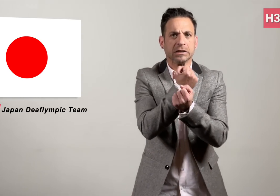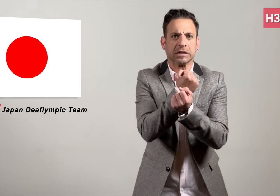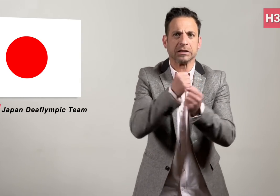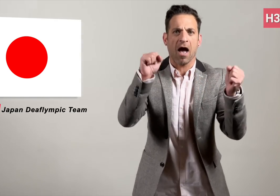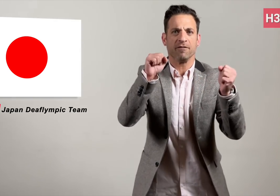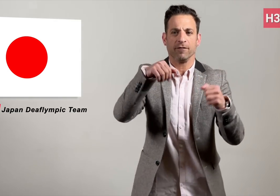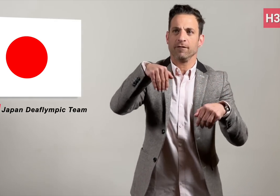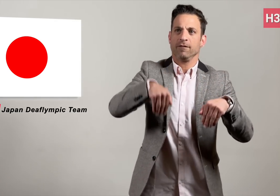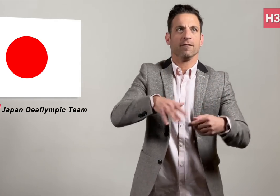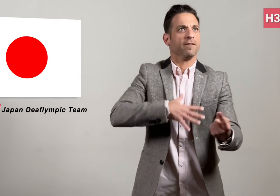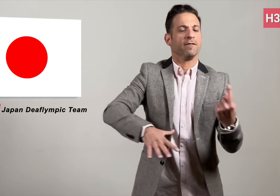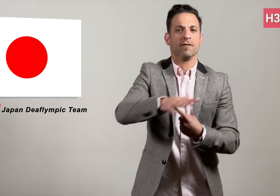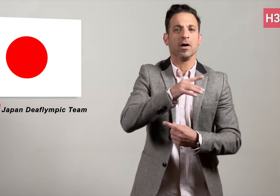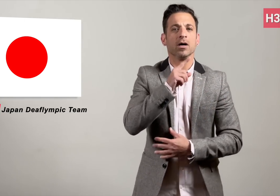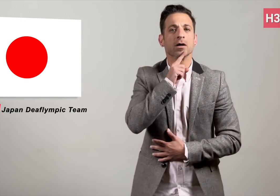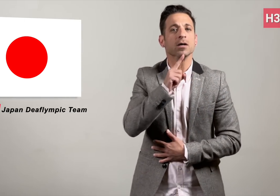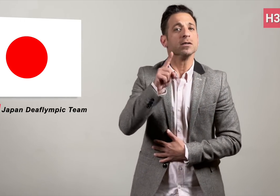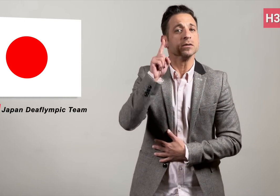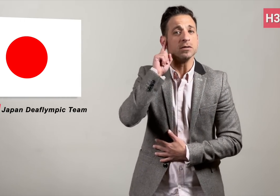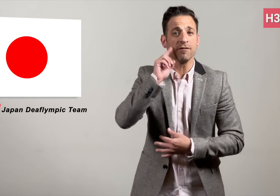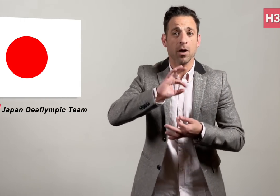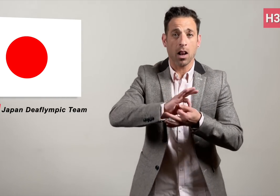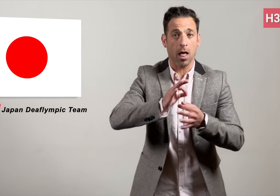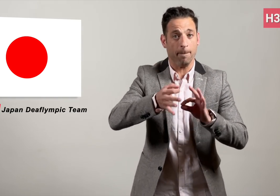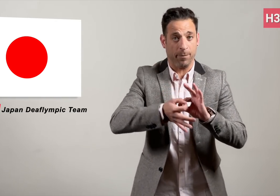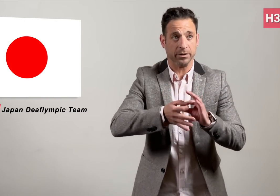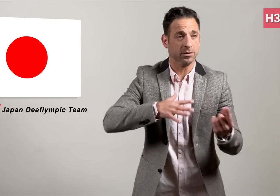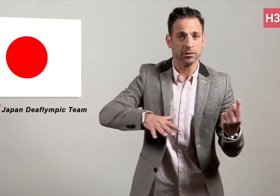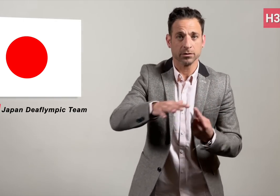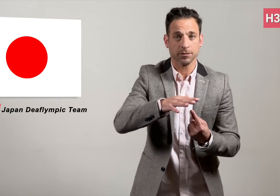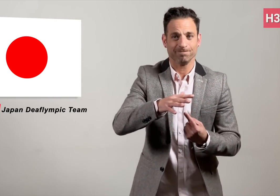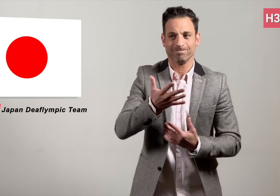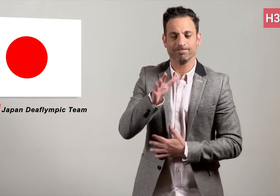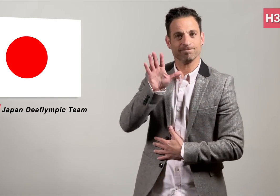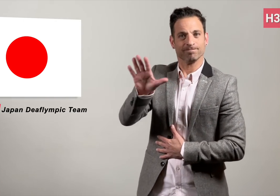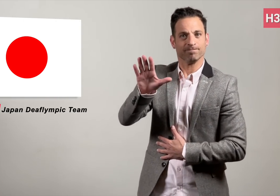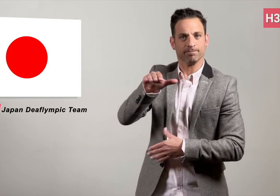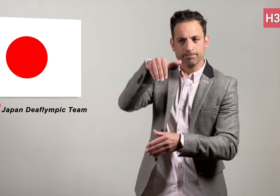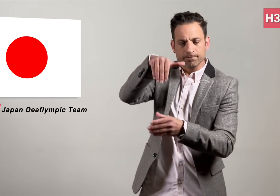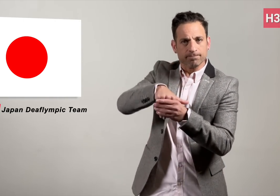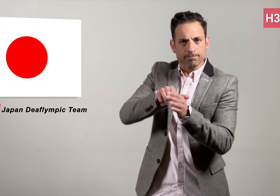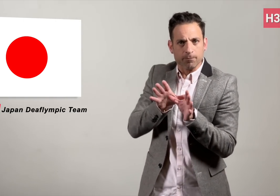precautions at the Summer Deaflympics